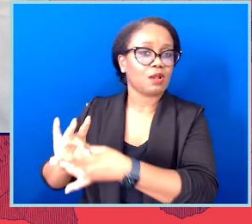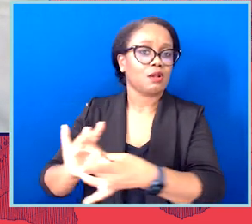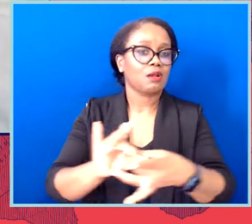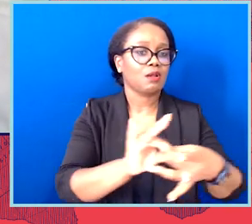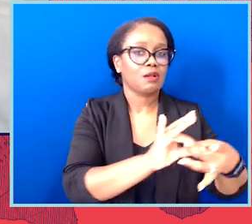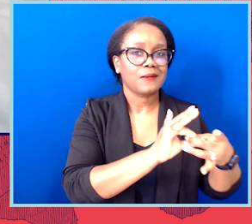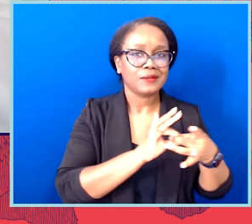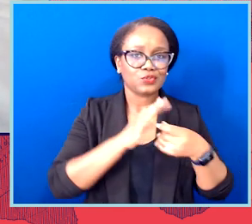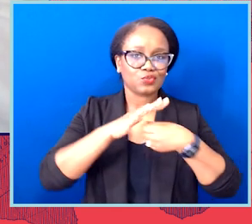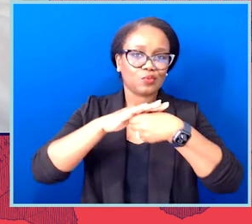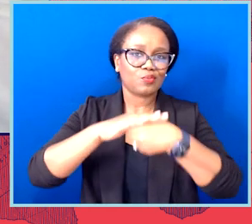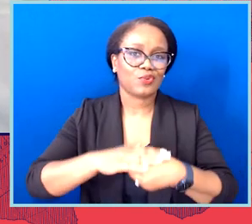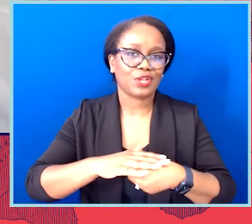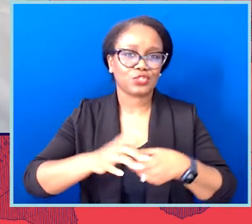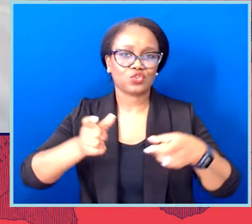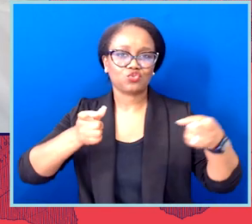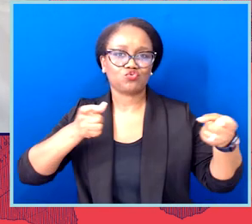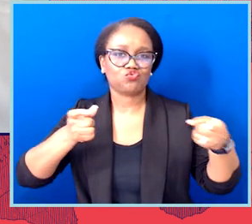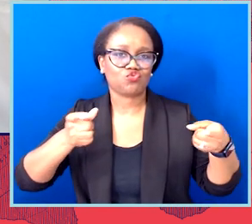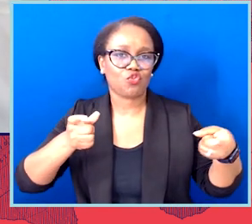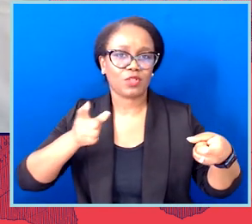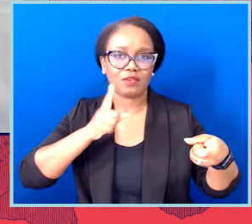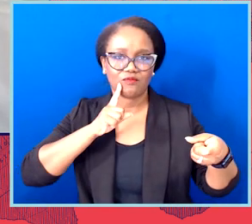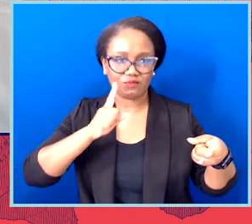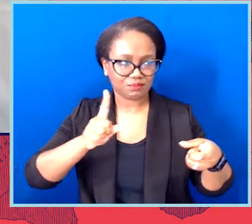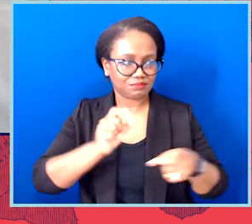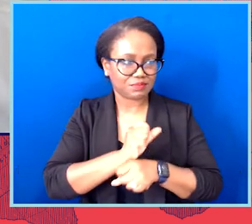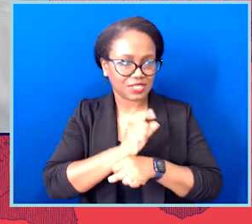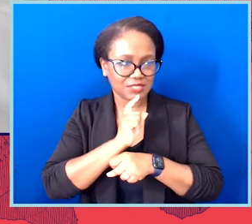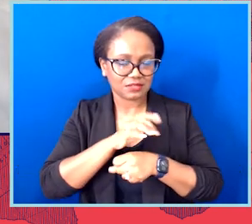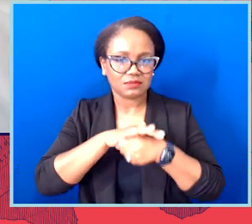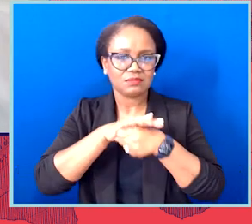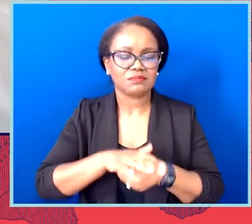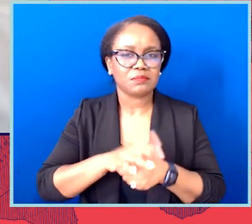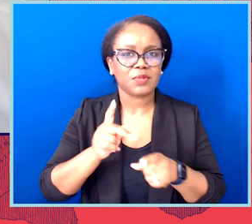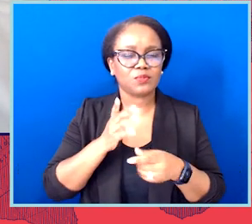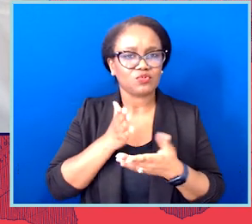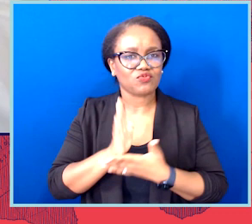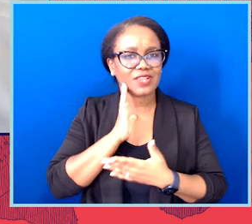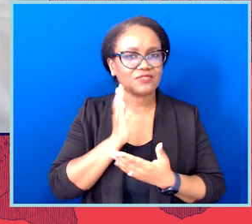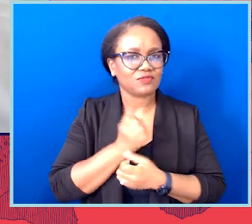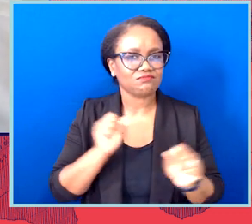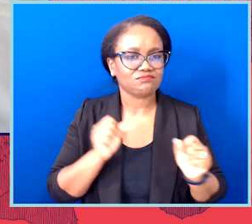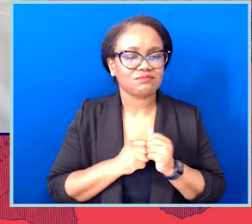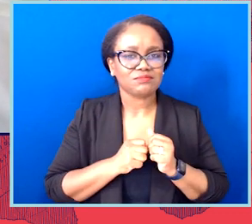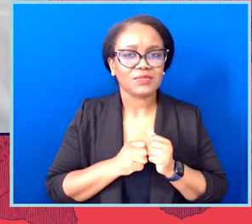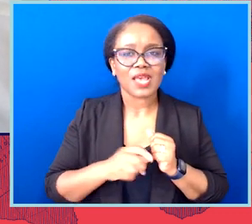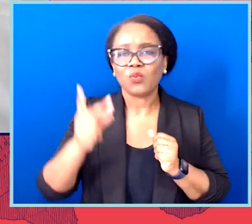And in the LGBTQ context, this is really an extension of the backlash to our success in the context of marriage equality.